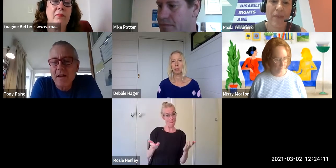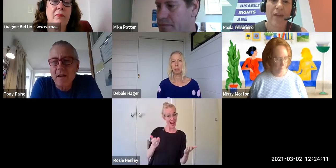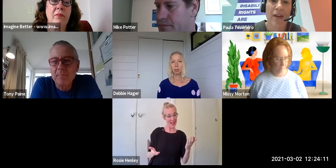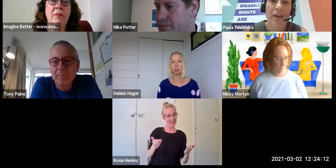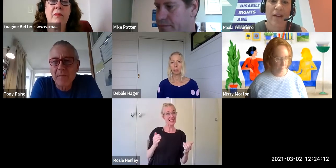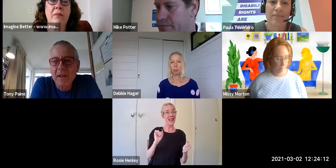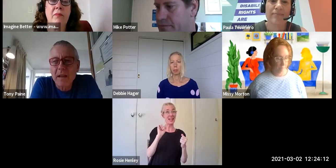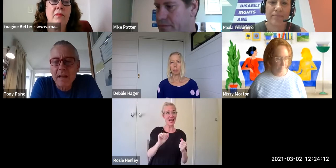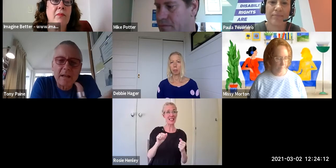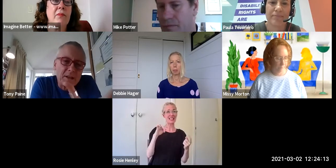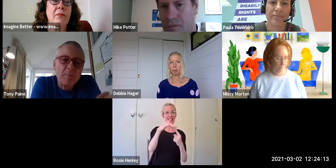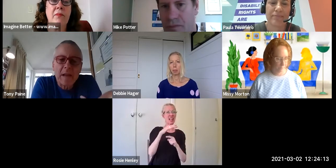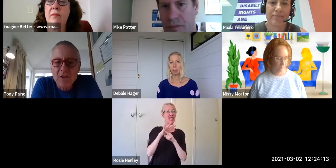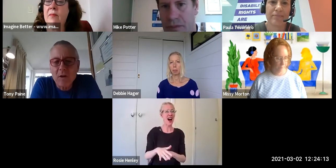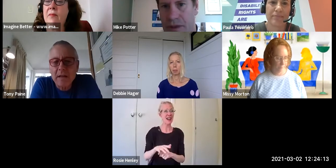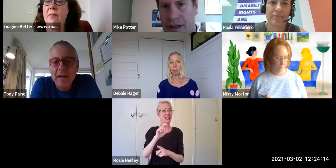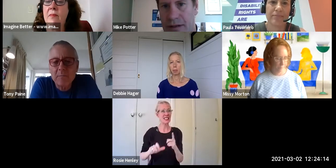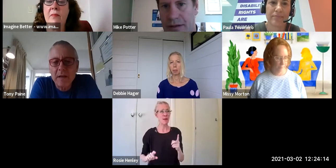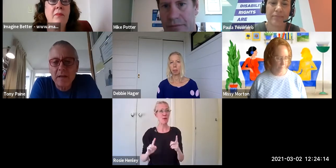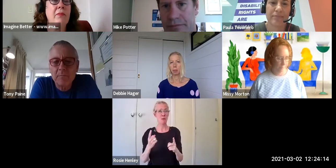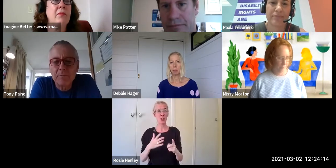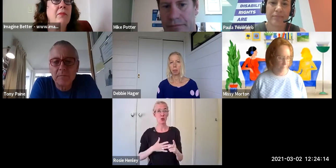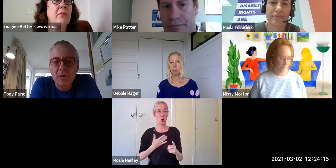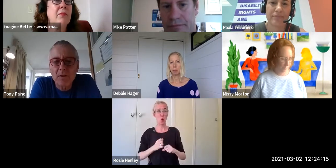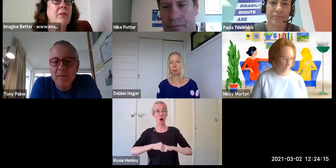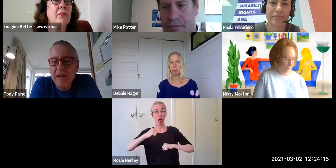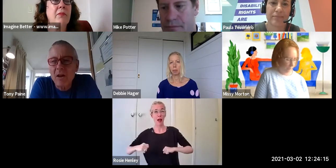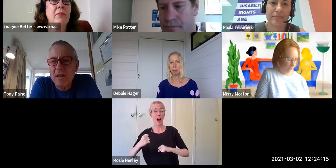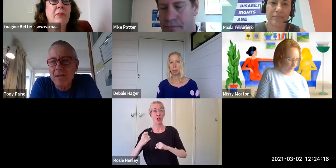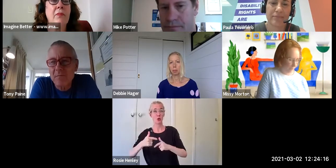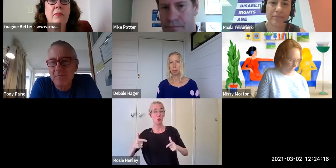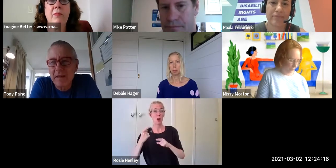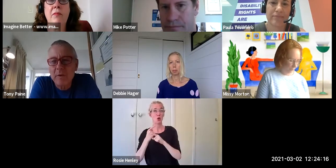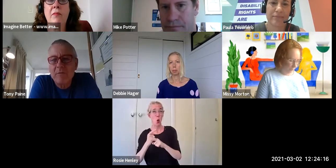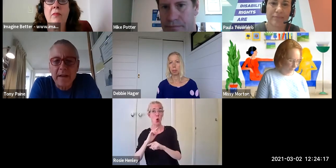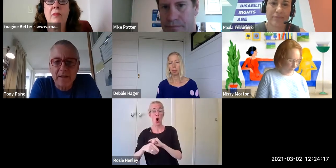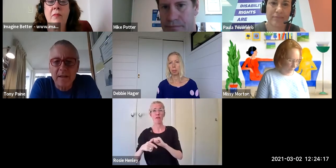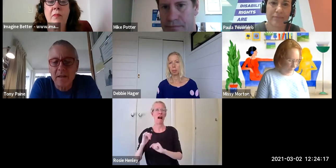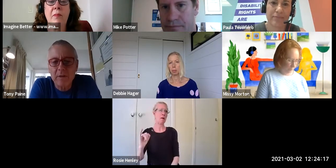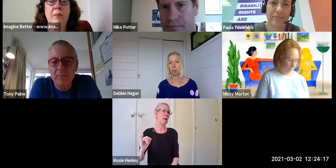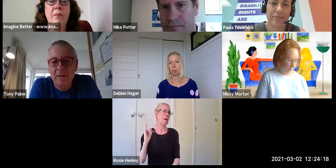getting the balance right. And how do non-disabled allies, how do we react to that and is that